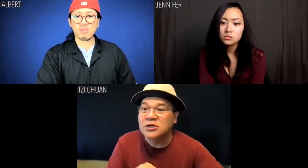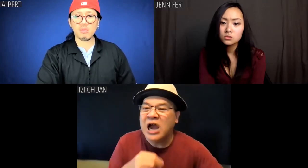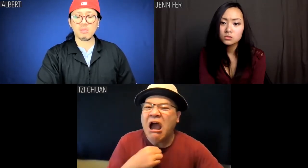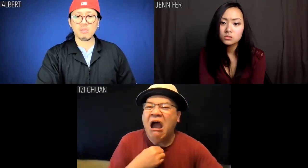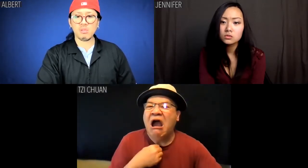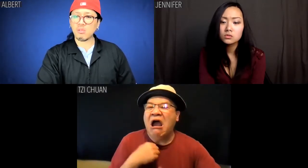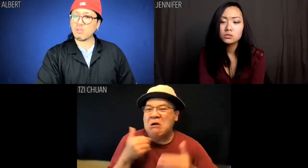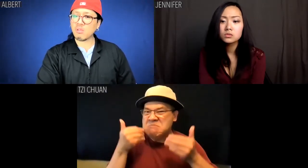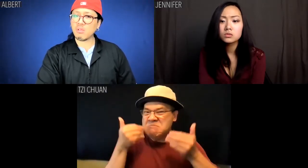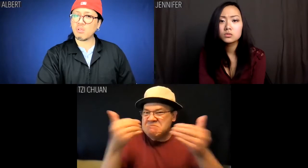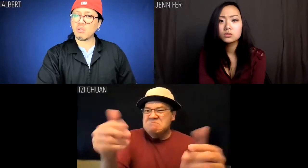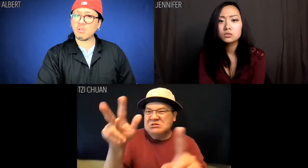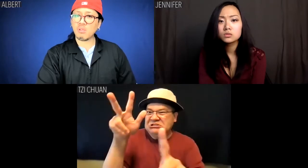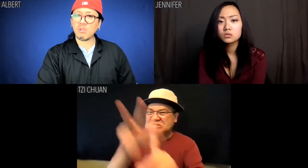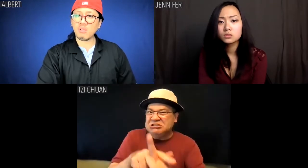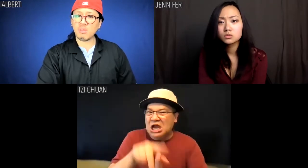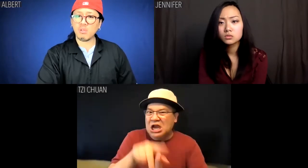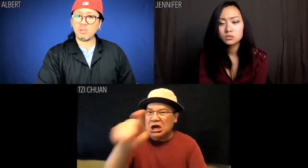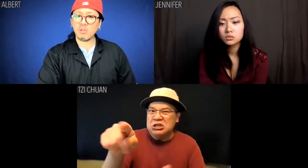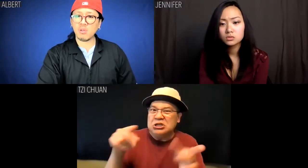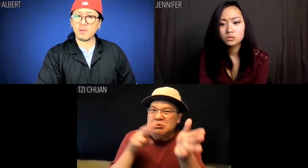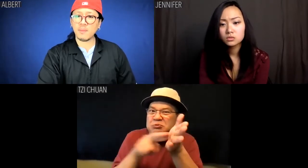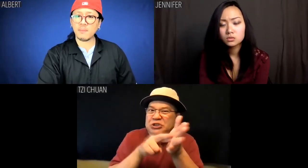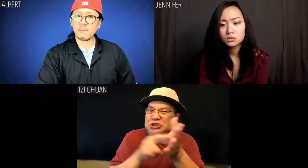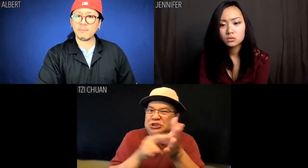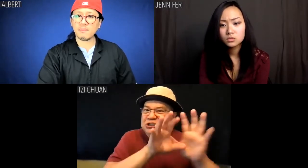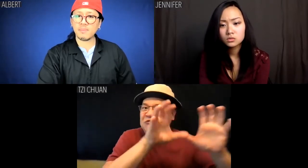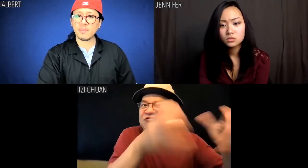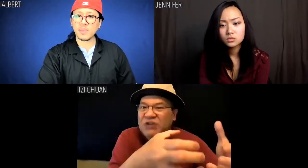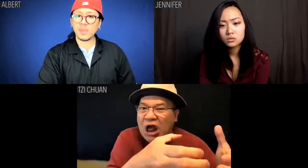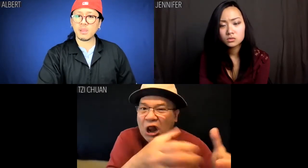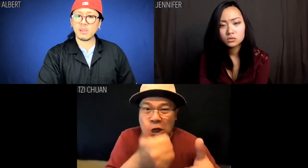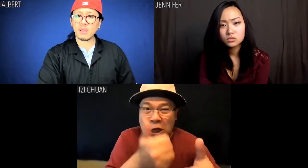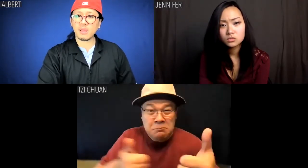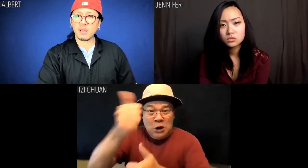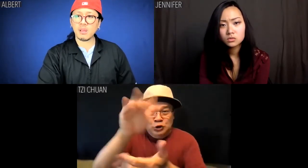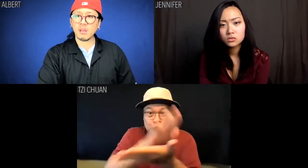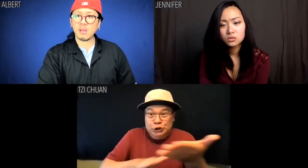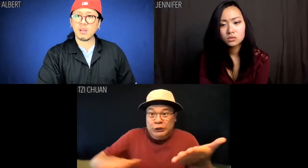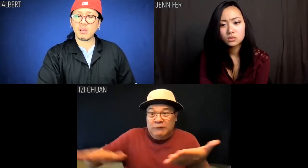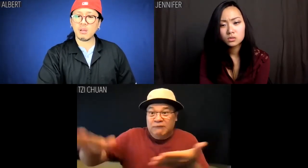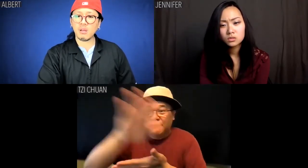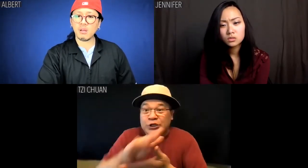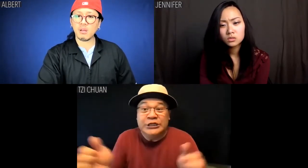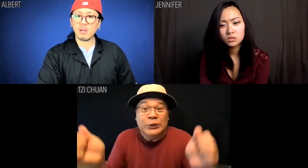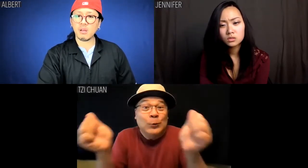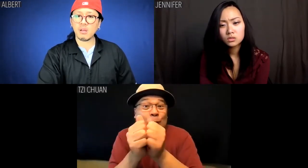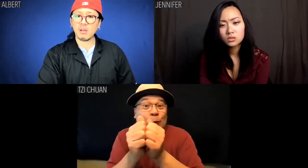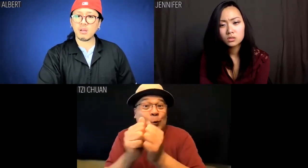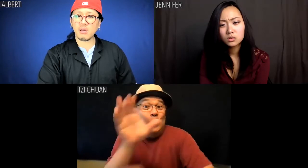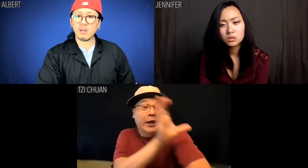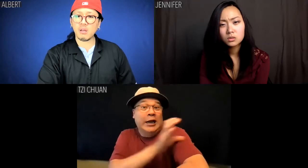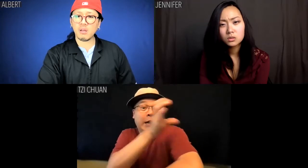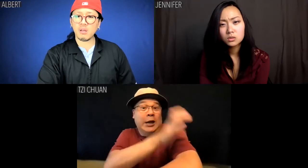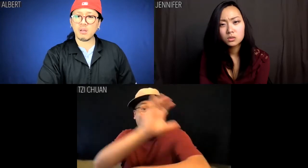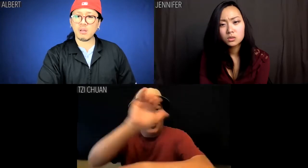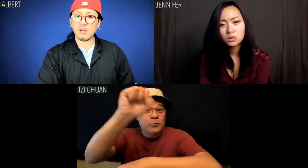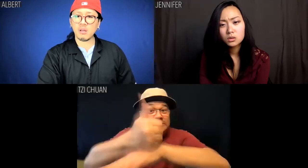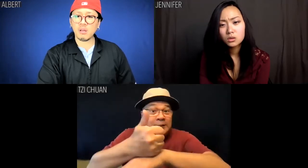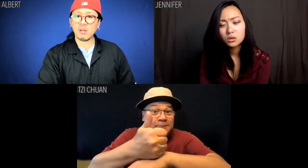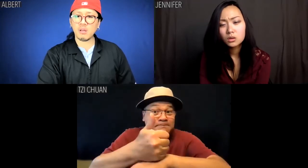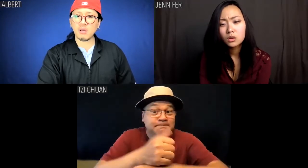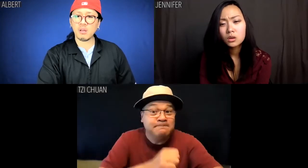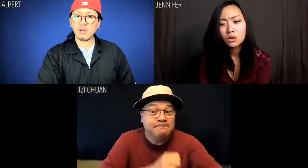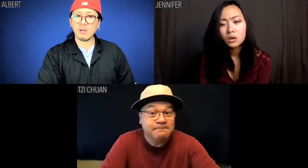I've taken the liberty of assigning you a research fellowship at a major university, along with a clinical appointment.